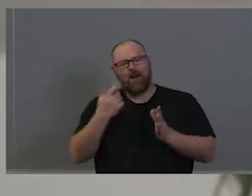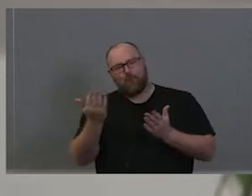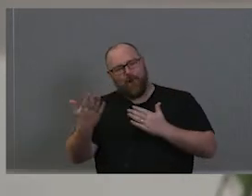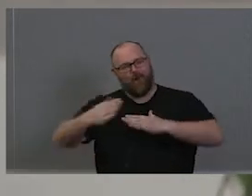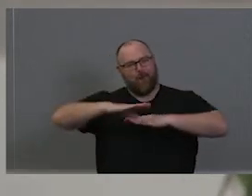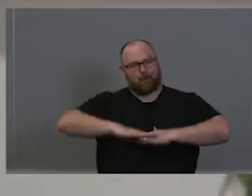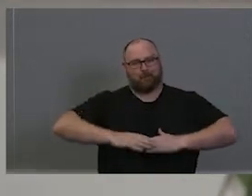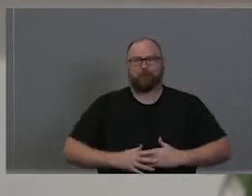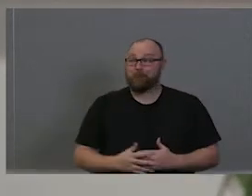Uncle.